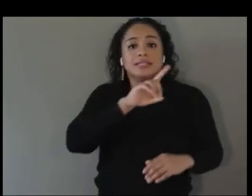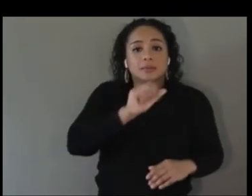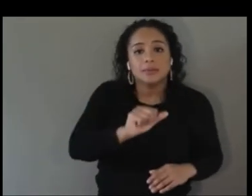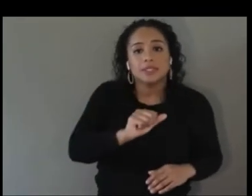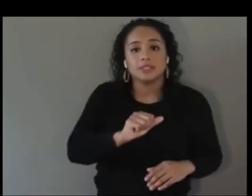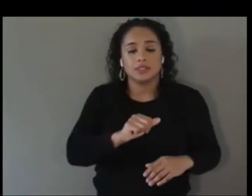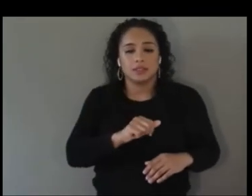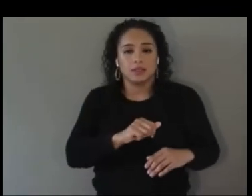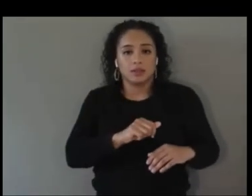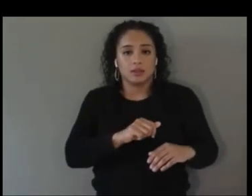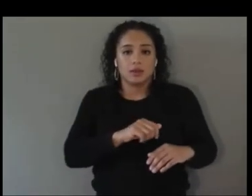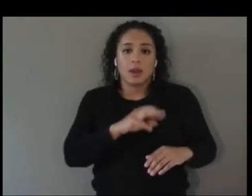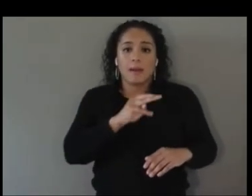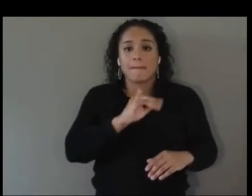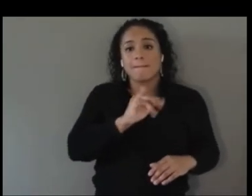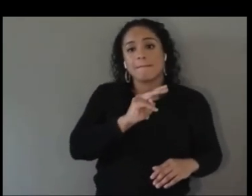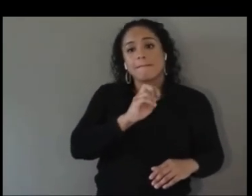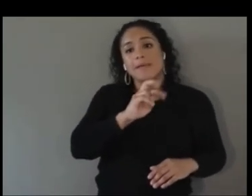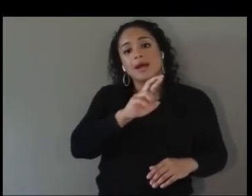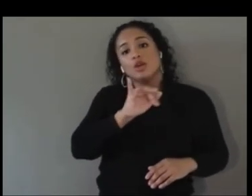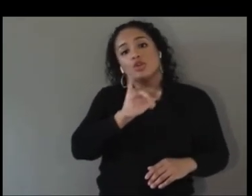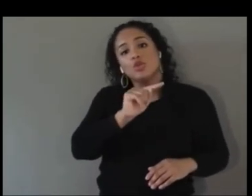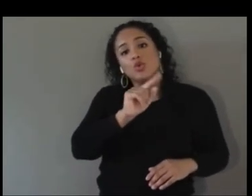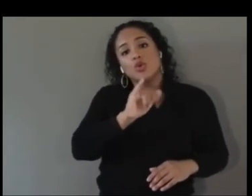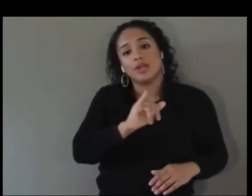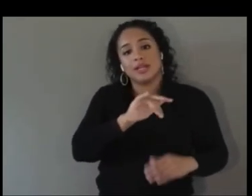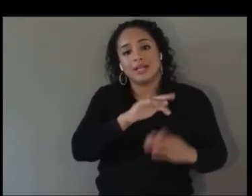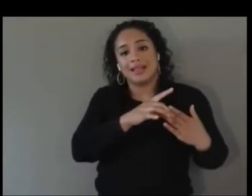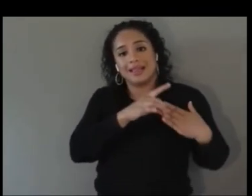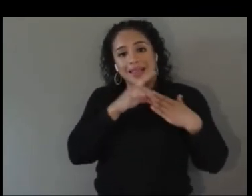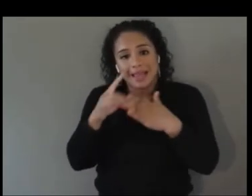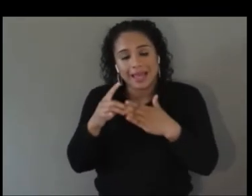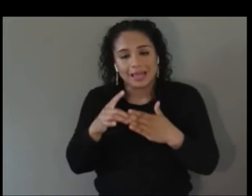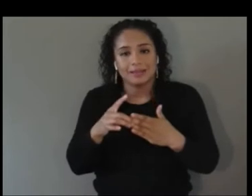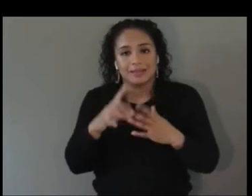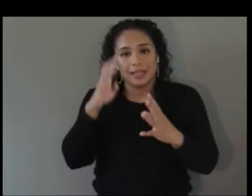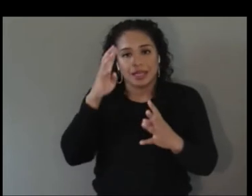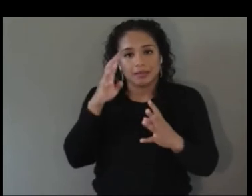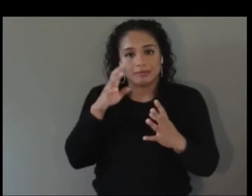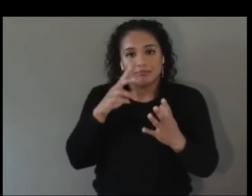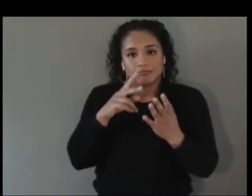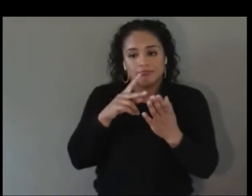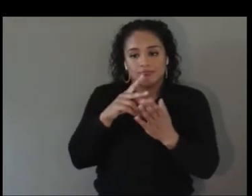through the initiatives you're doing?